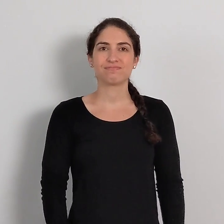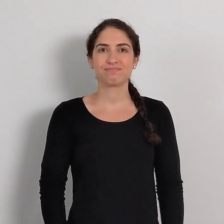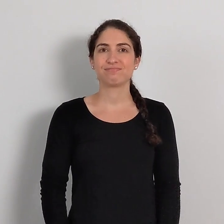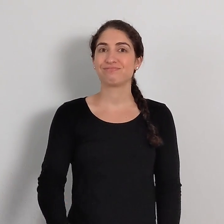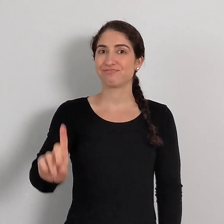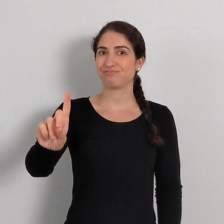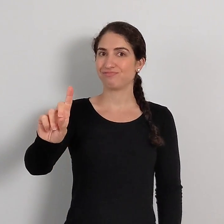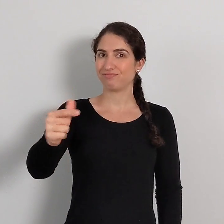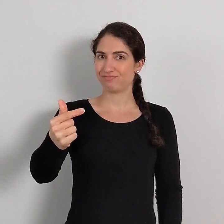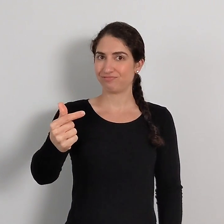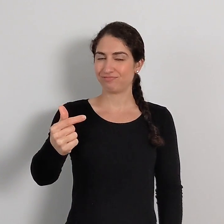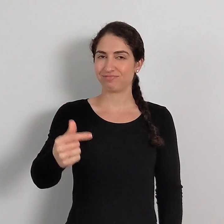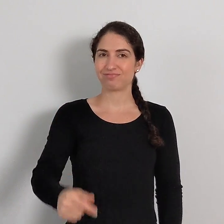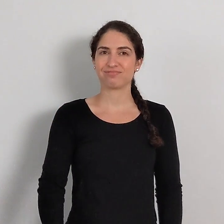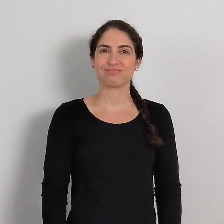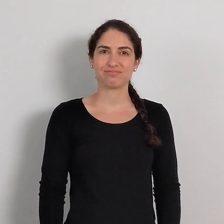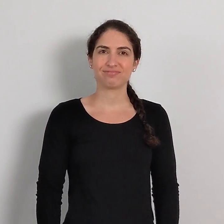DOG